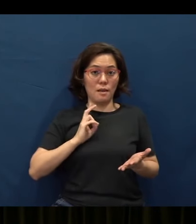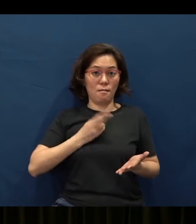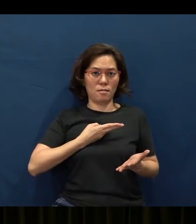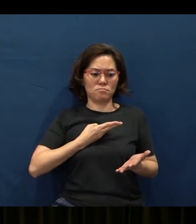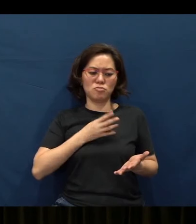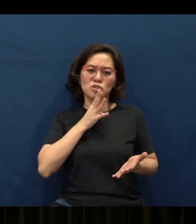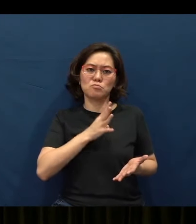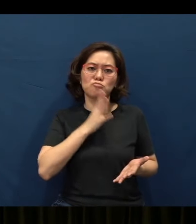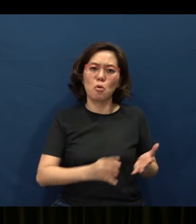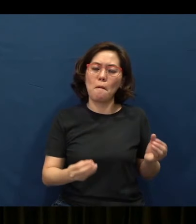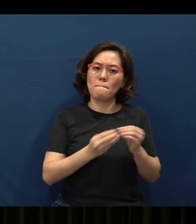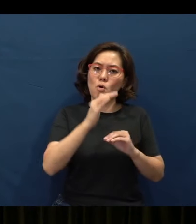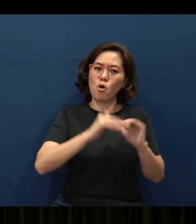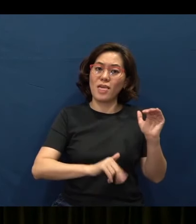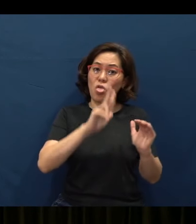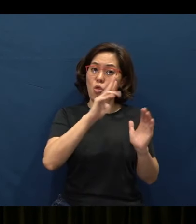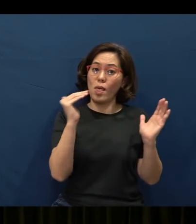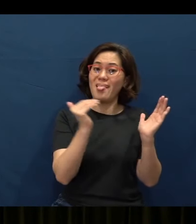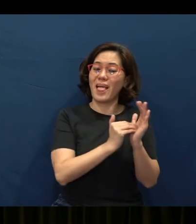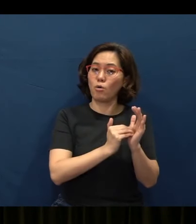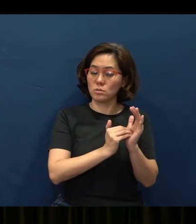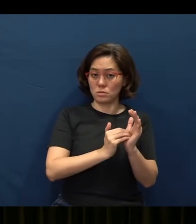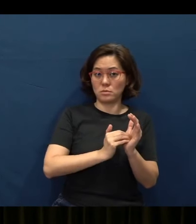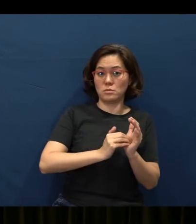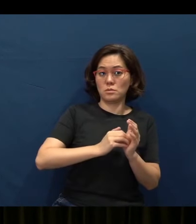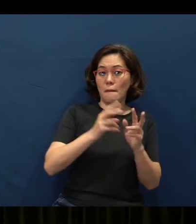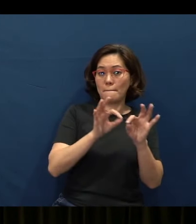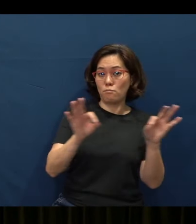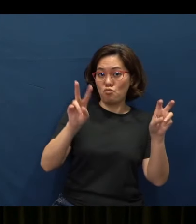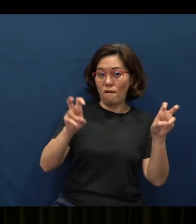more than 3000 proverbs himself, of which, if you count all the short proverbs,